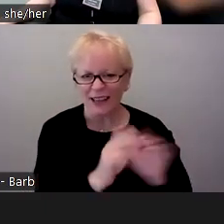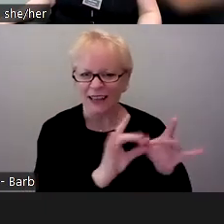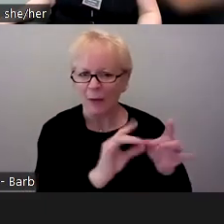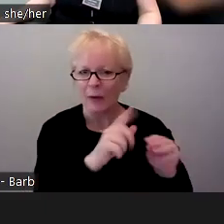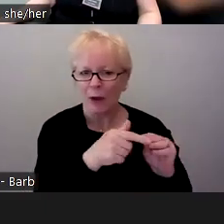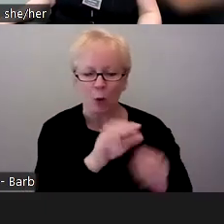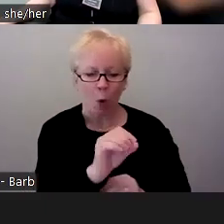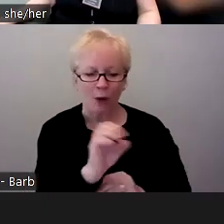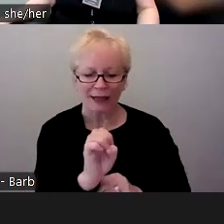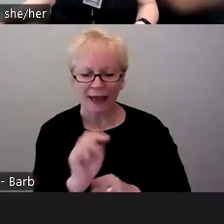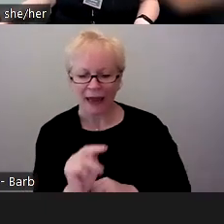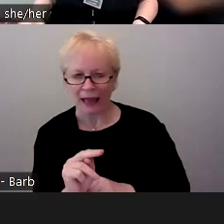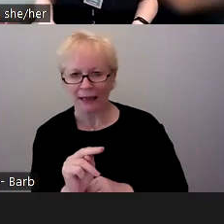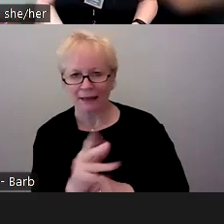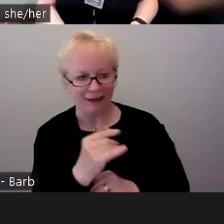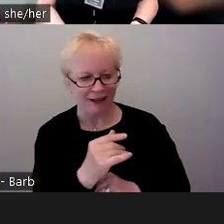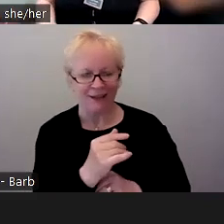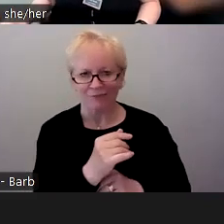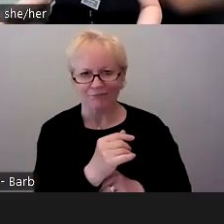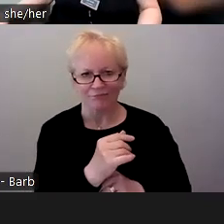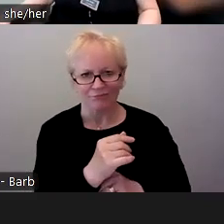each other is I think our best asset really.